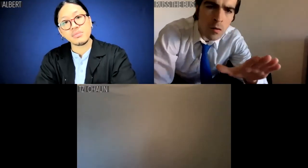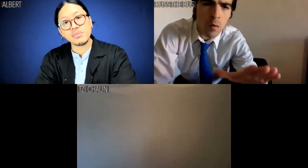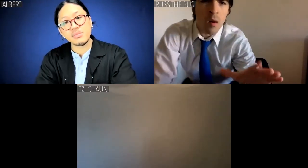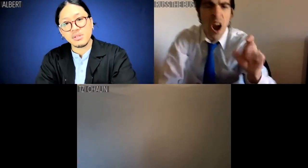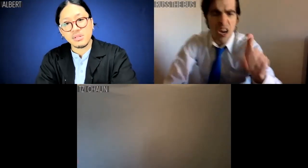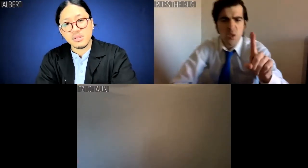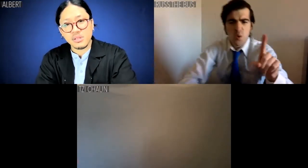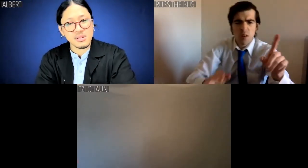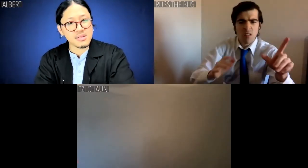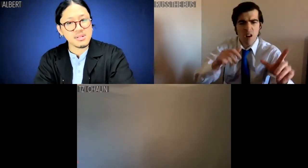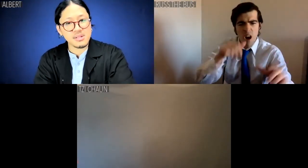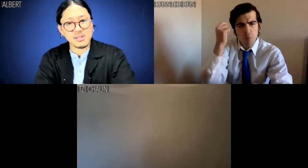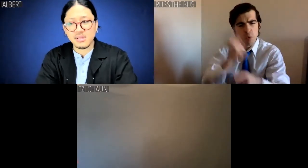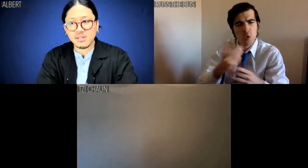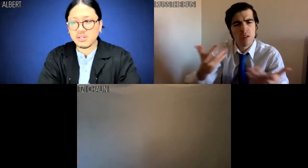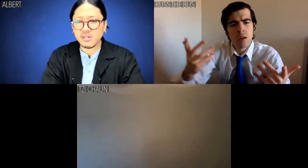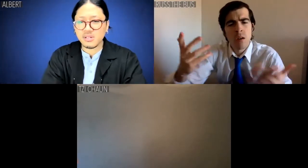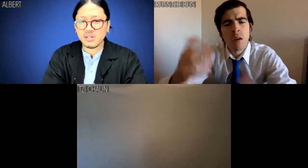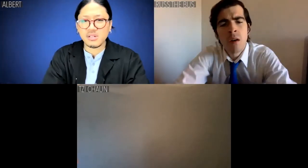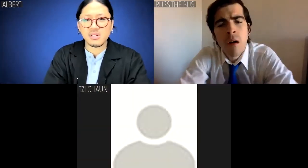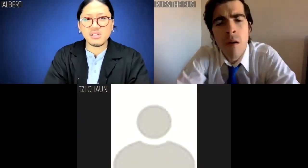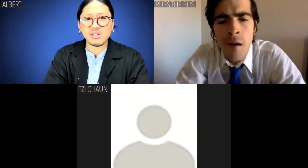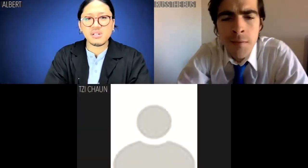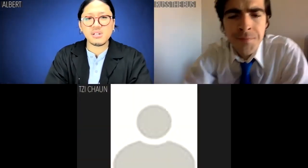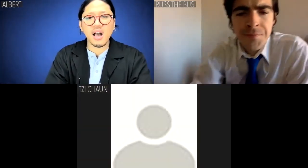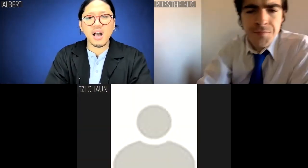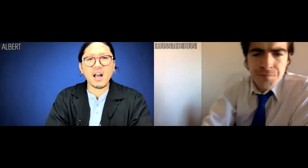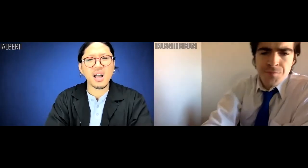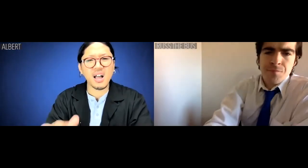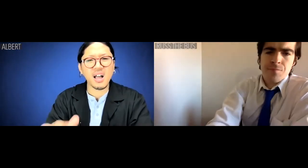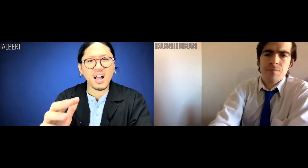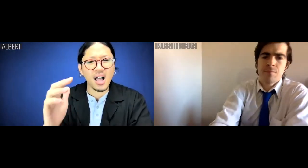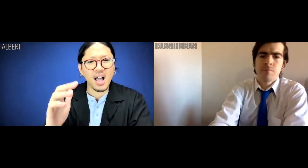Russ the Bus: Ask what, Al-bro?